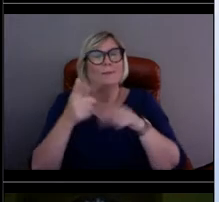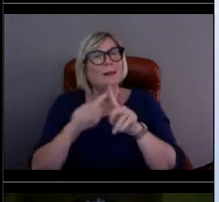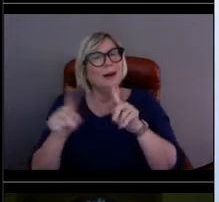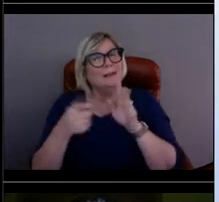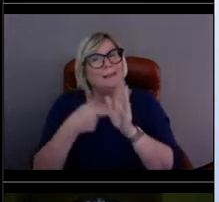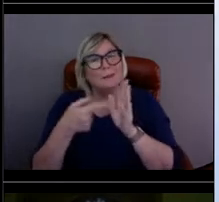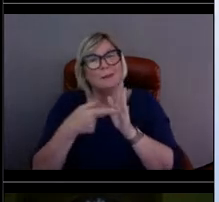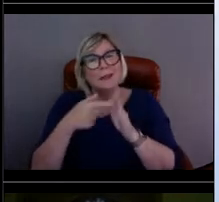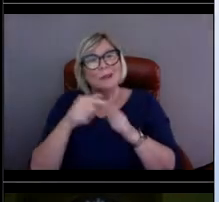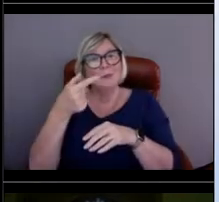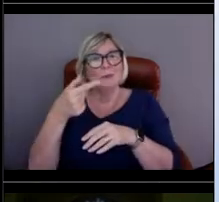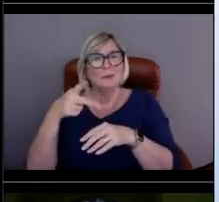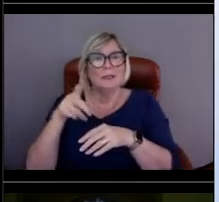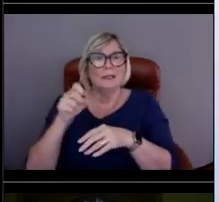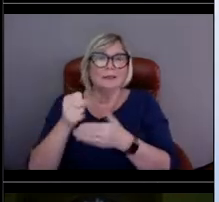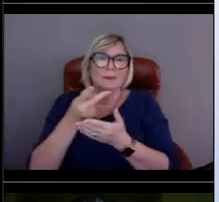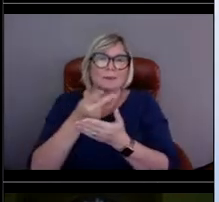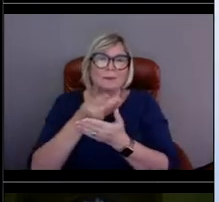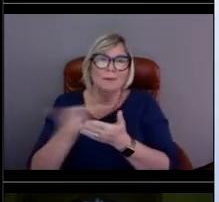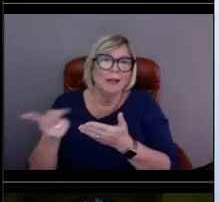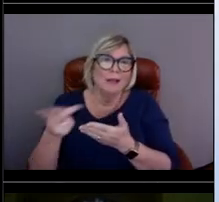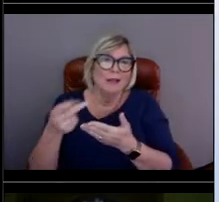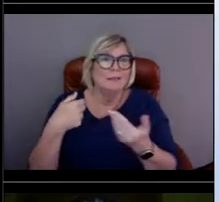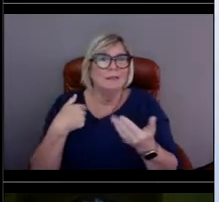and we don't necessarily know where the buoy is located.